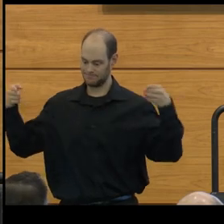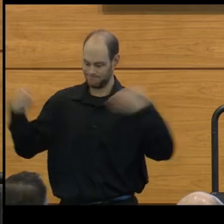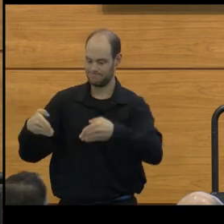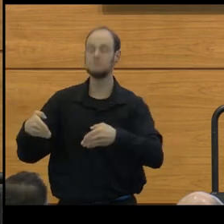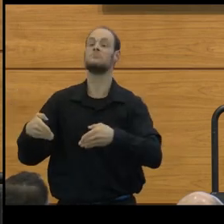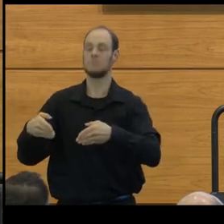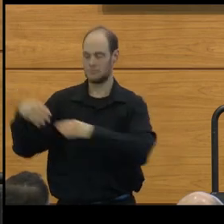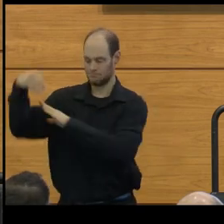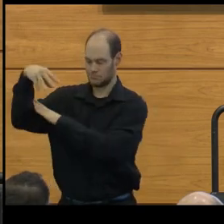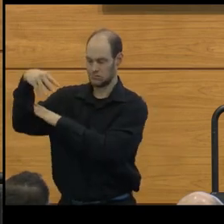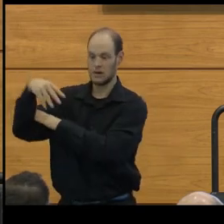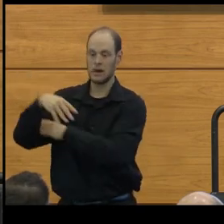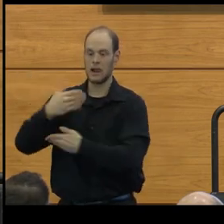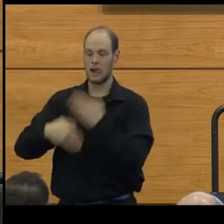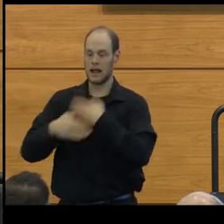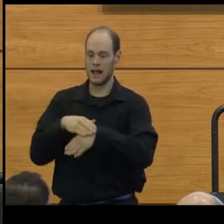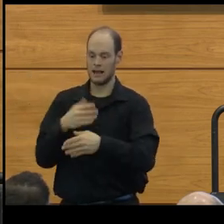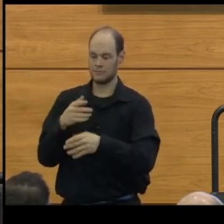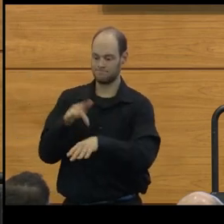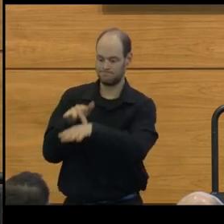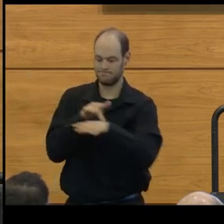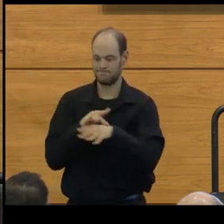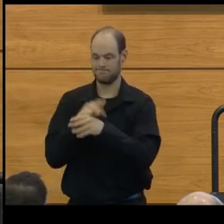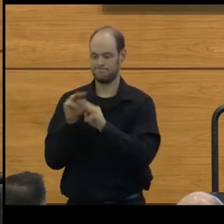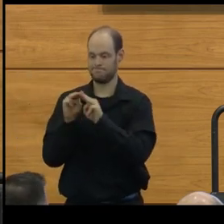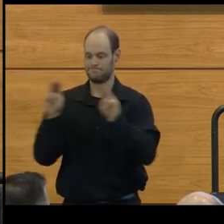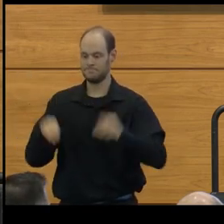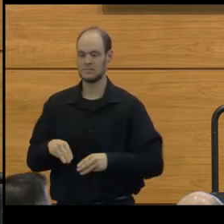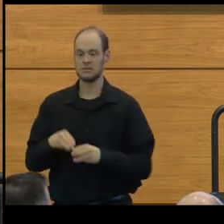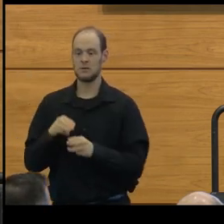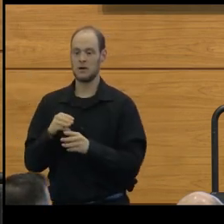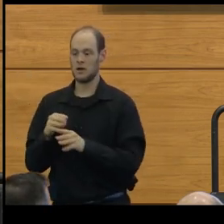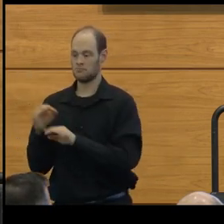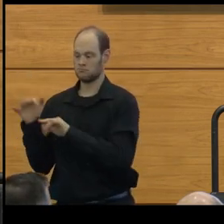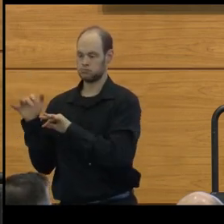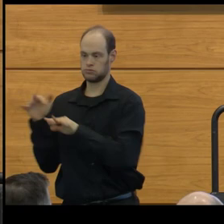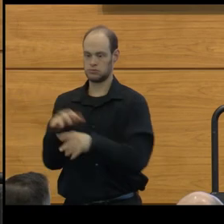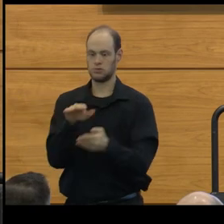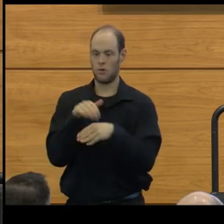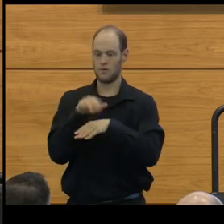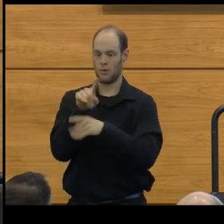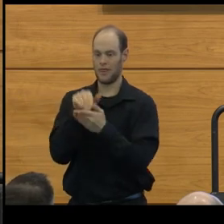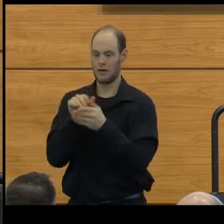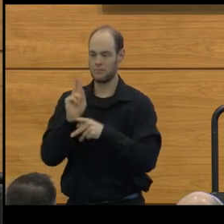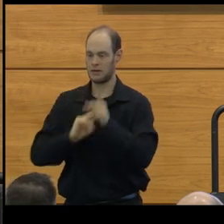a hands-on museum exhibition that drew more than 1,000 attendees to campus